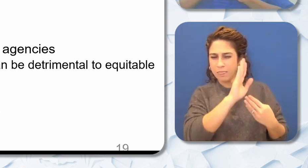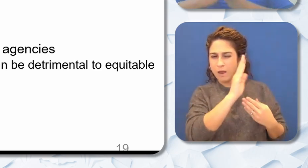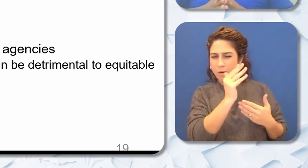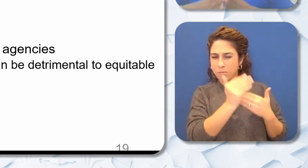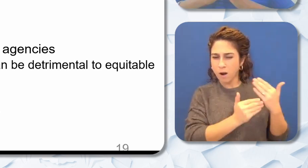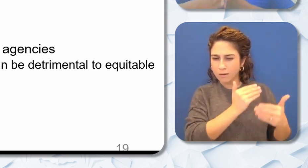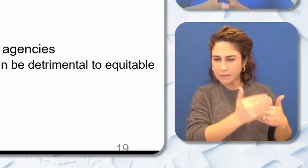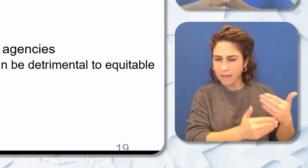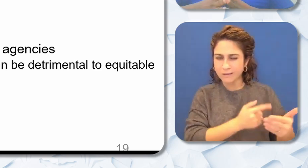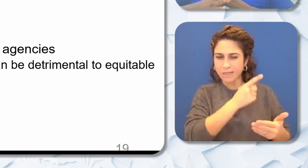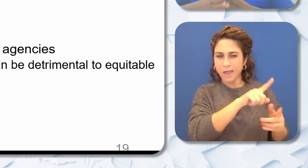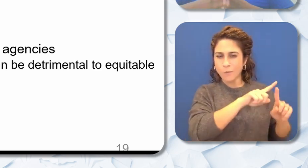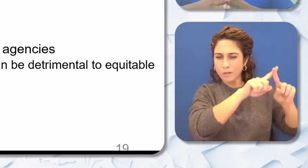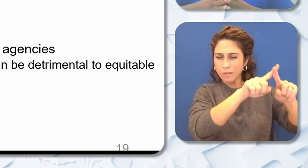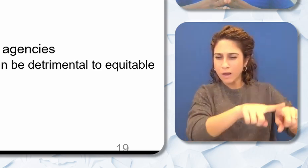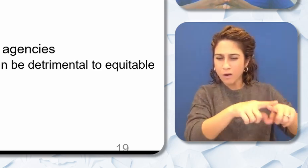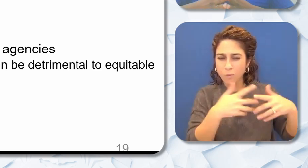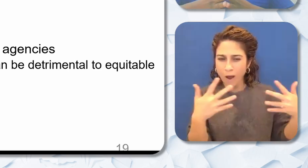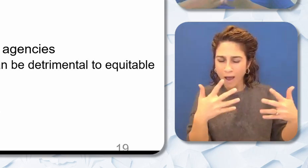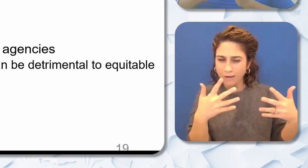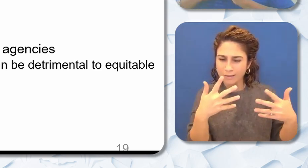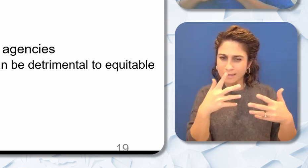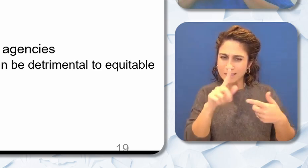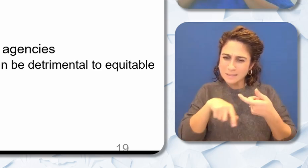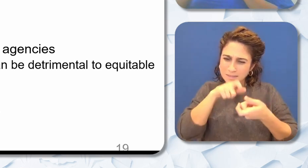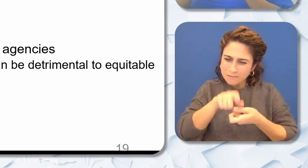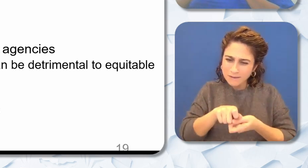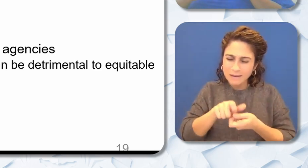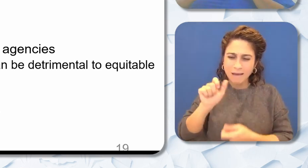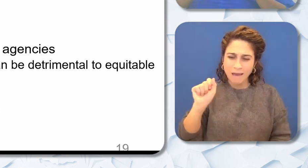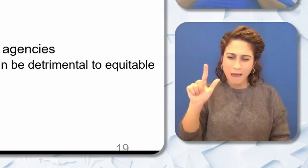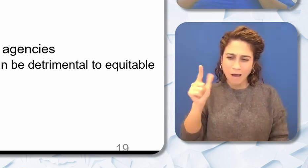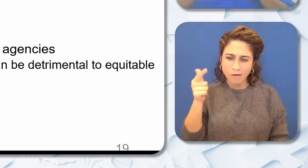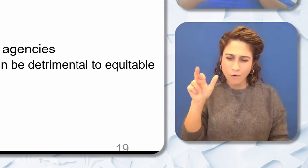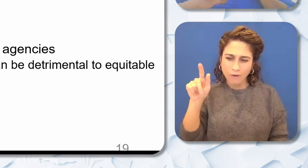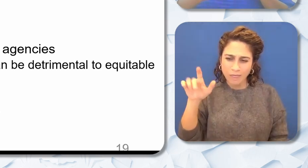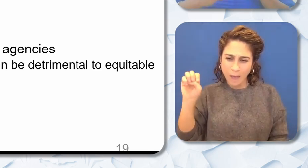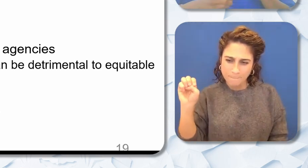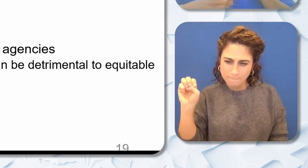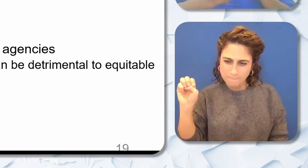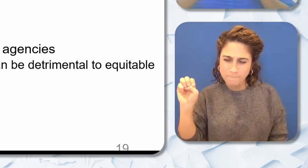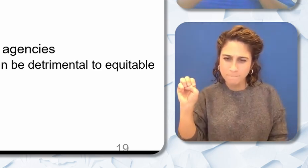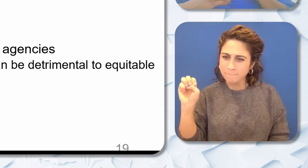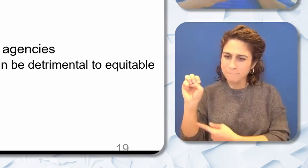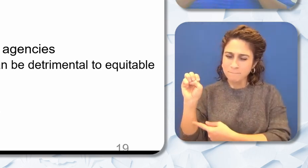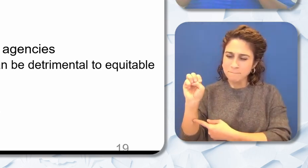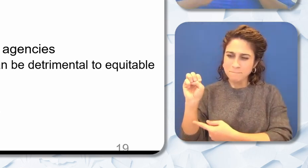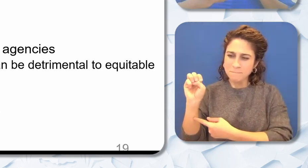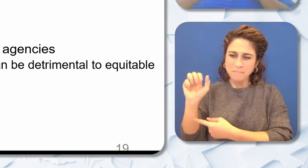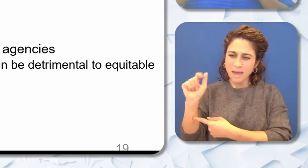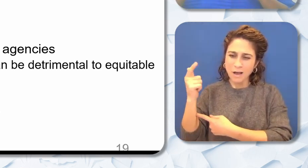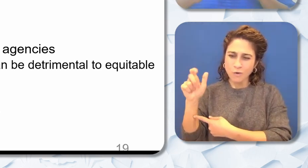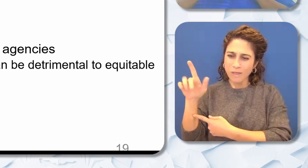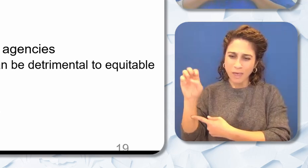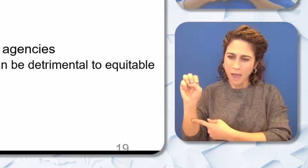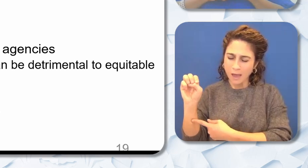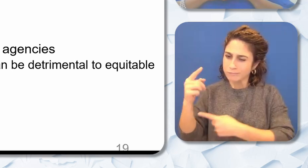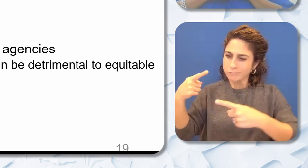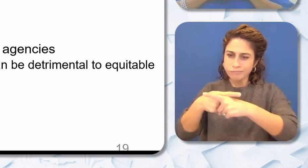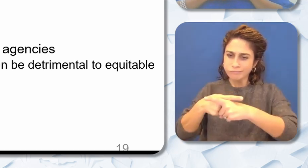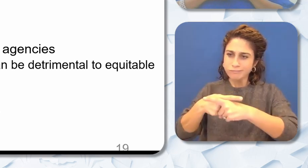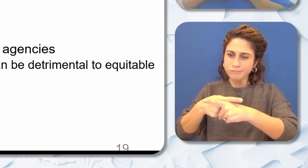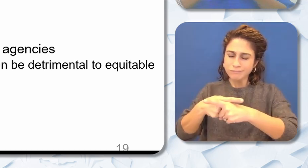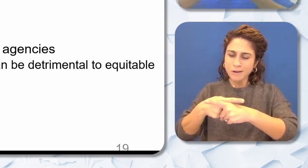on agar algorithm rhythmic I'm sorry biases and can be detrimental to equitable hiring practices.